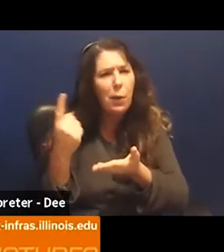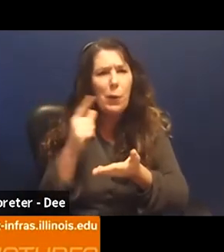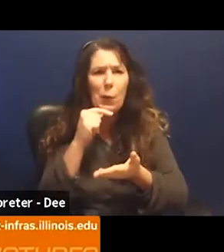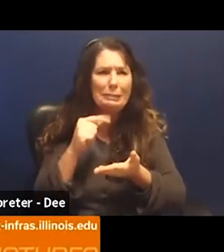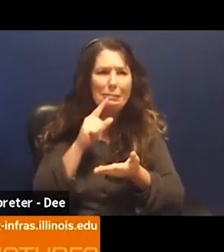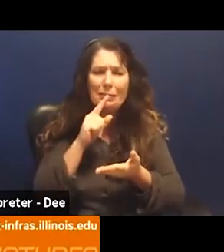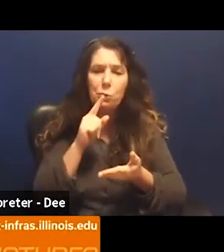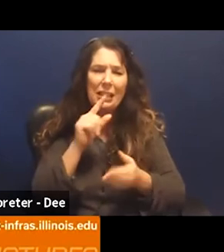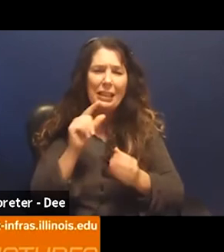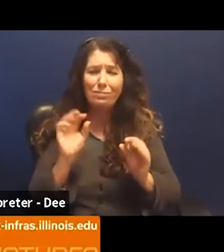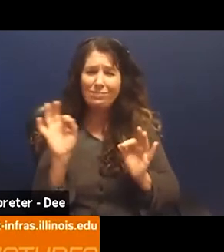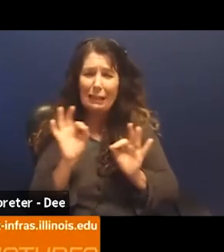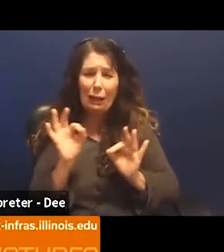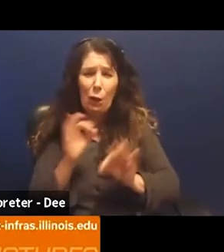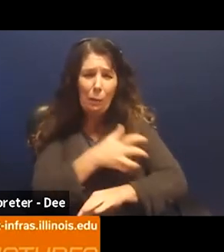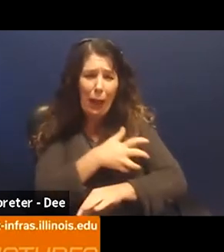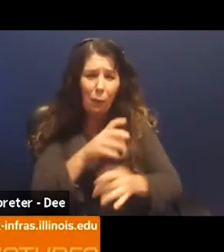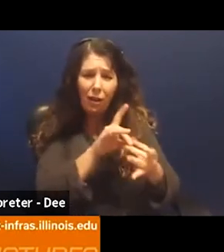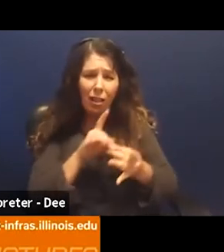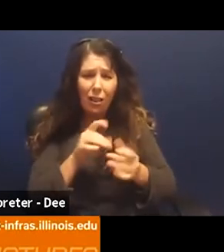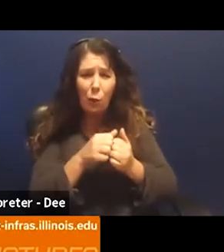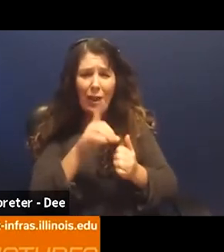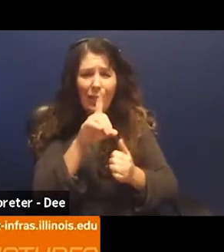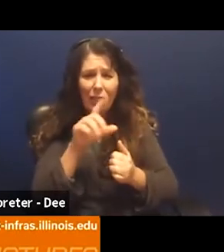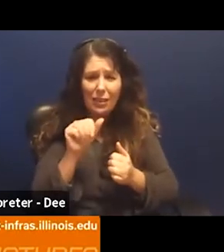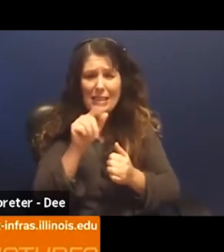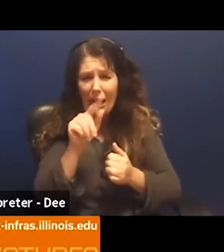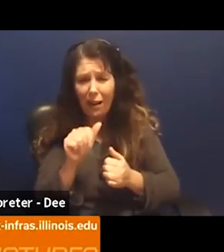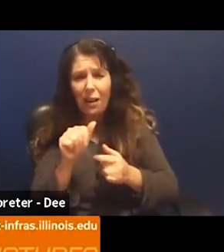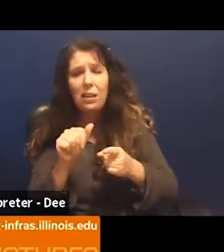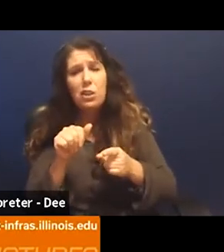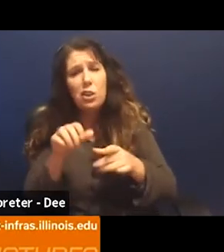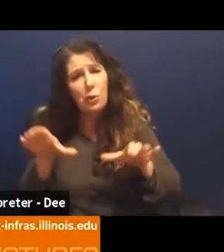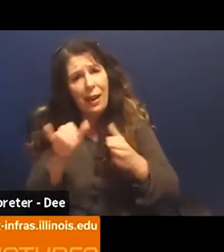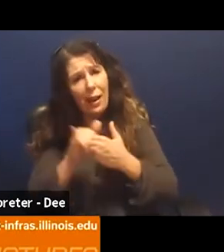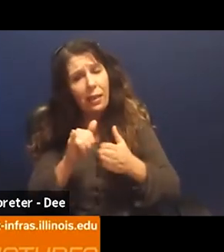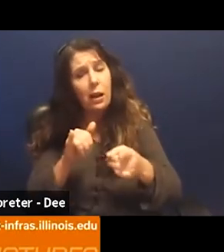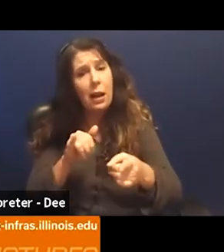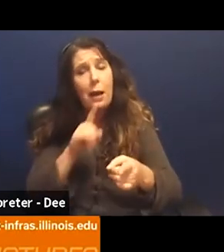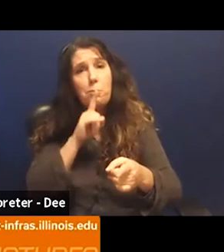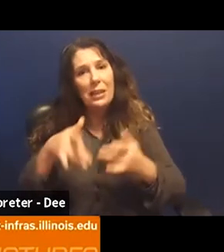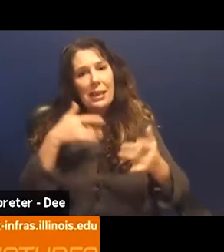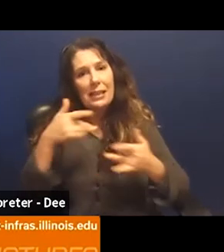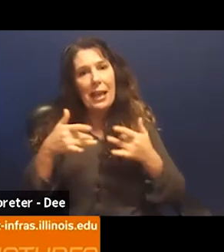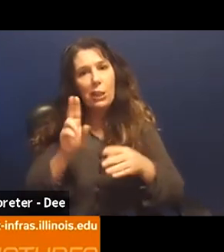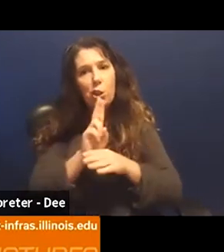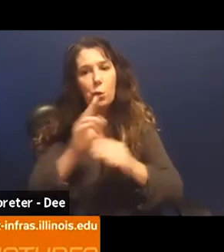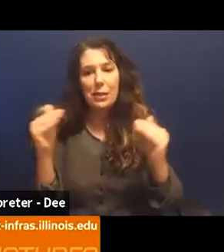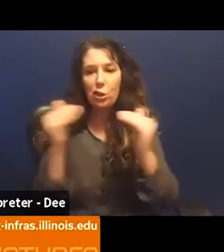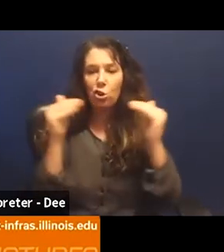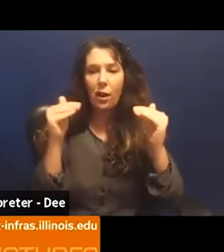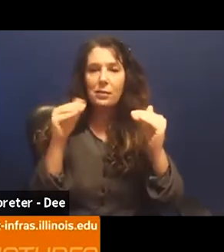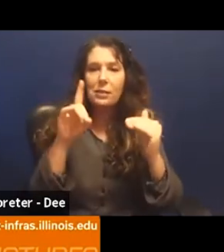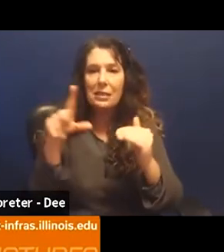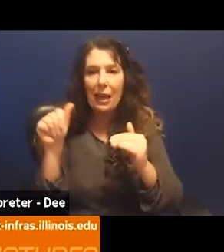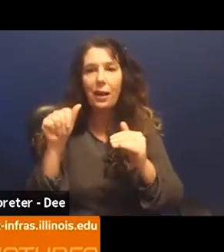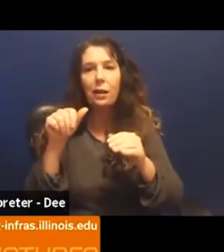of data and acts as a feminist practice. I'm passionate about using data practice data practices and storytelling with data to create social change, but don't know where to start.